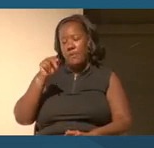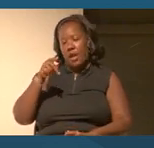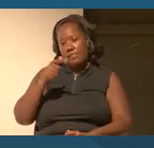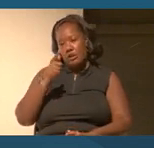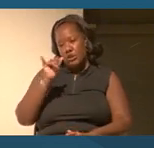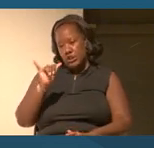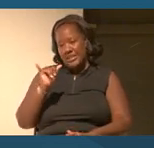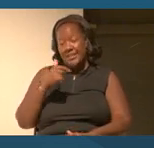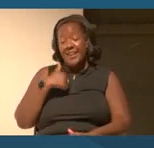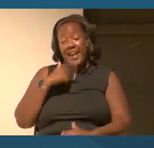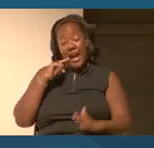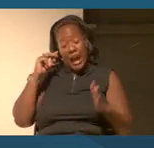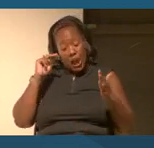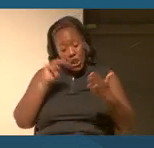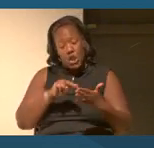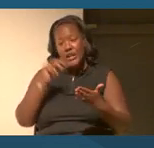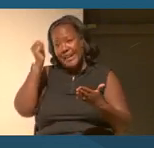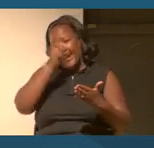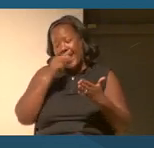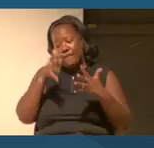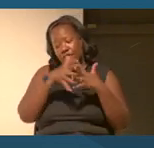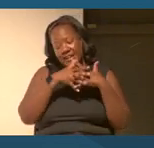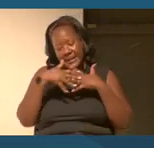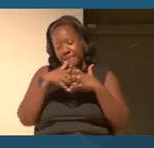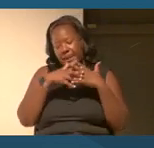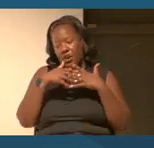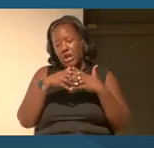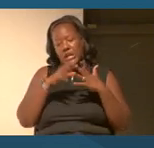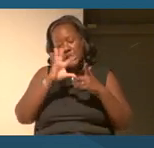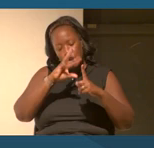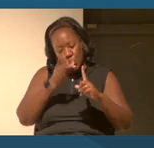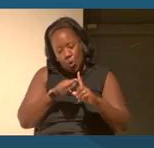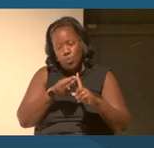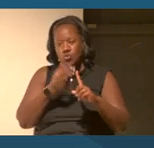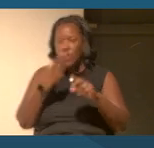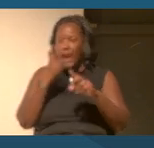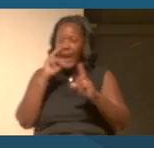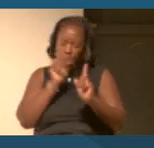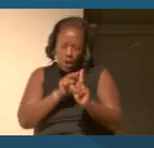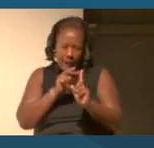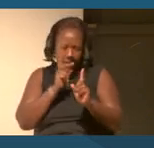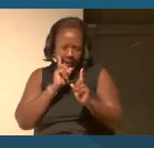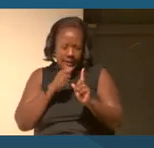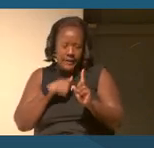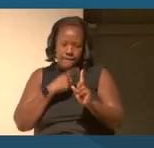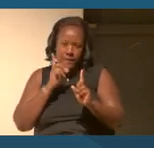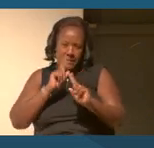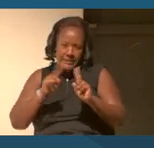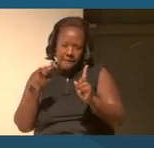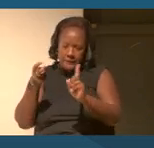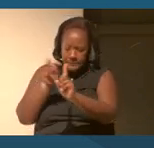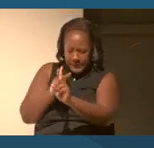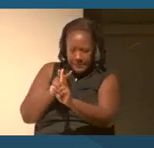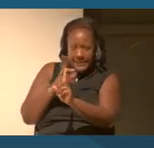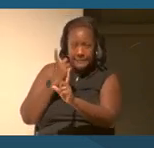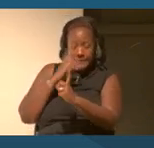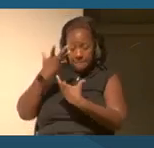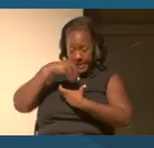American history and culture with the sort of that third eye because you look at it from the inside, but also from the outside professionally.